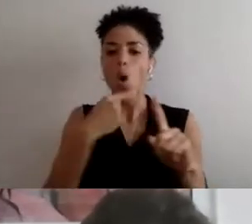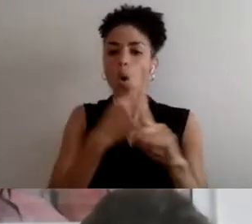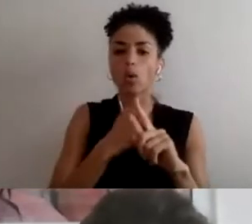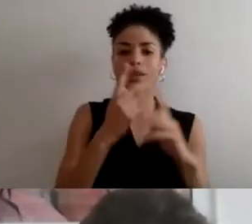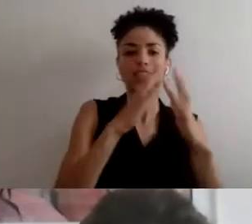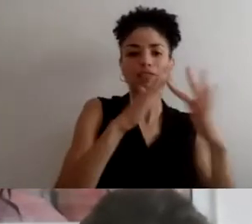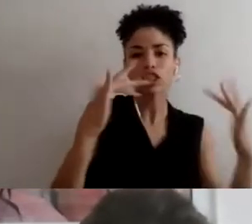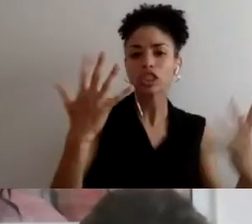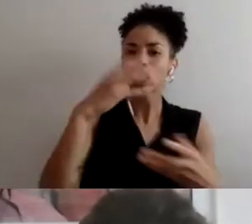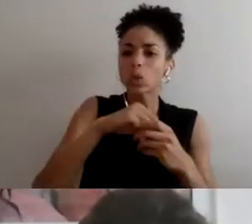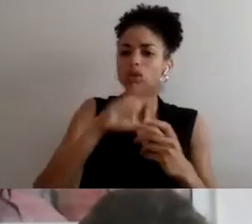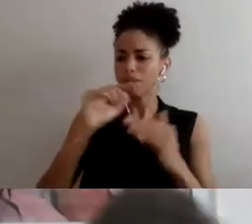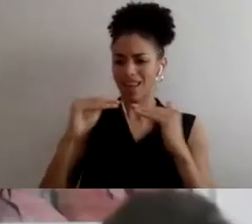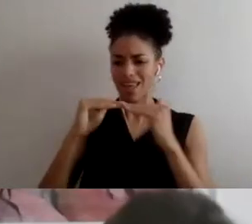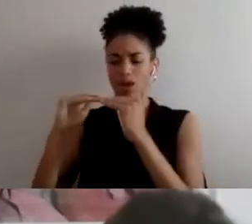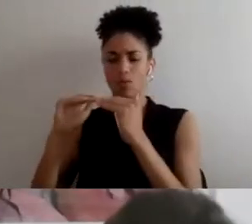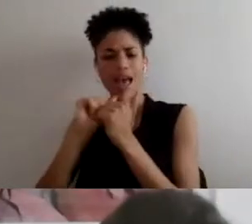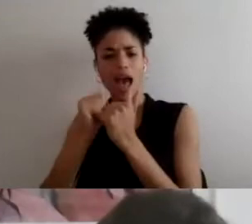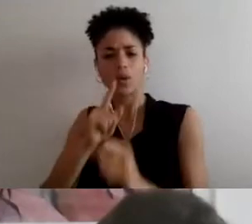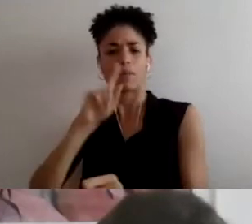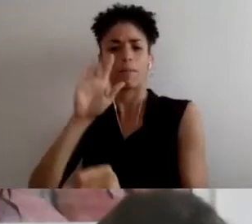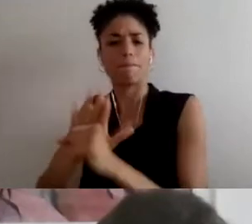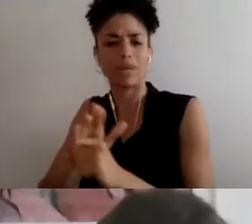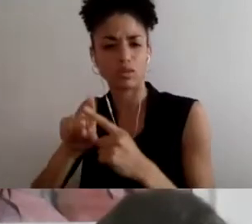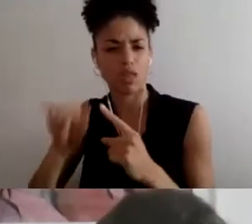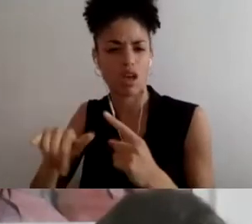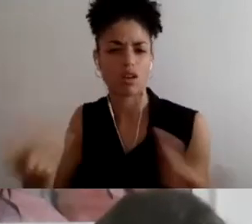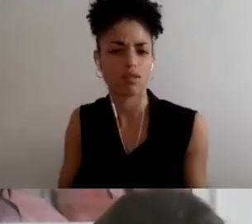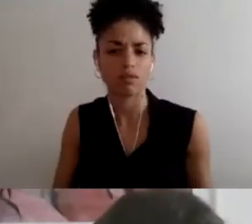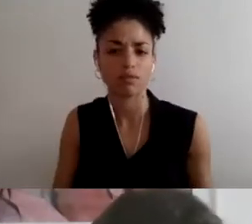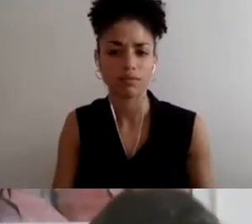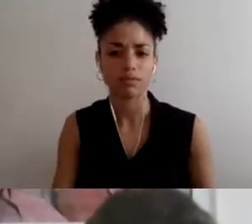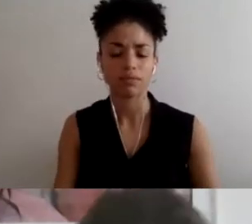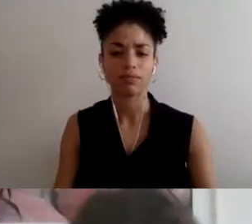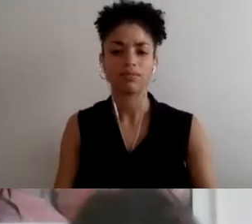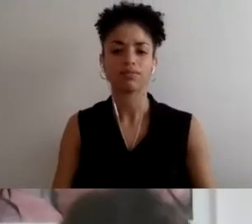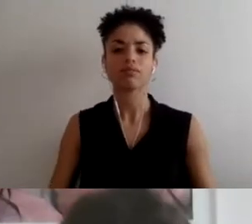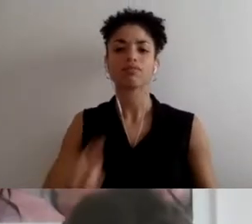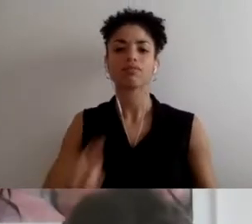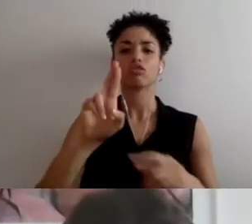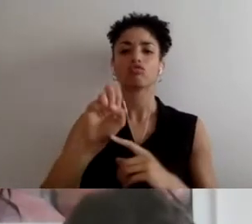Whoever wants just kick it off. RUSSEL: I just want to say something very brief. I see